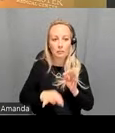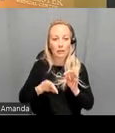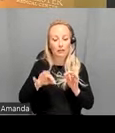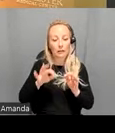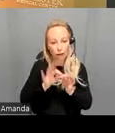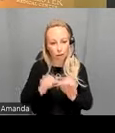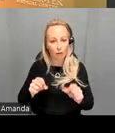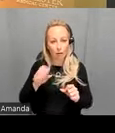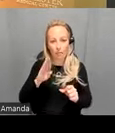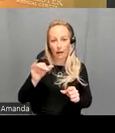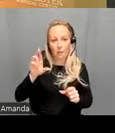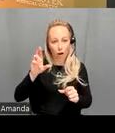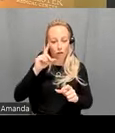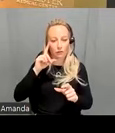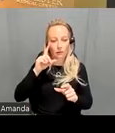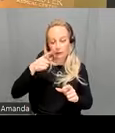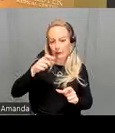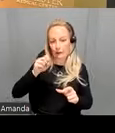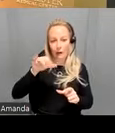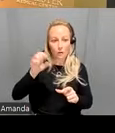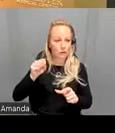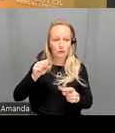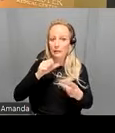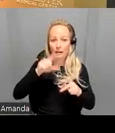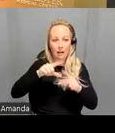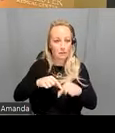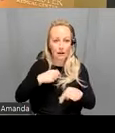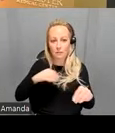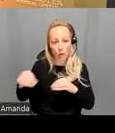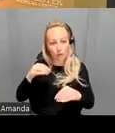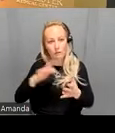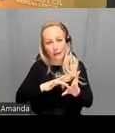depend on in scanner motion medication nicotine substance use or psychiatric comorbidities it